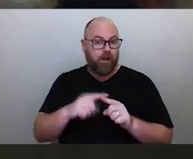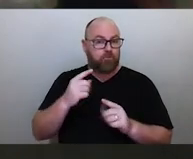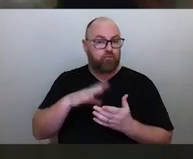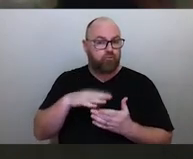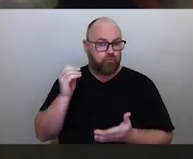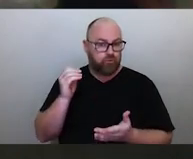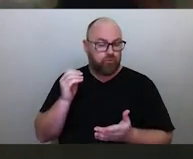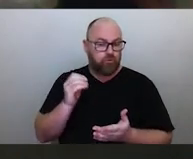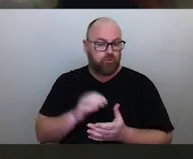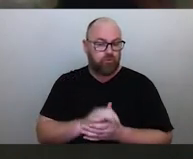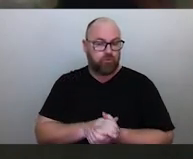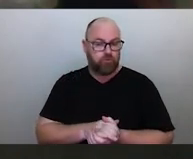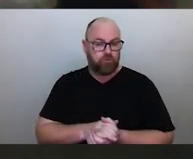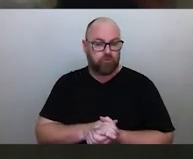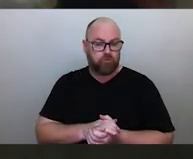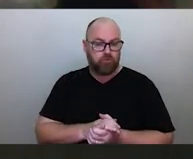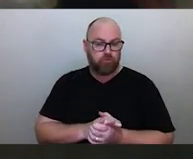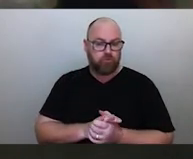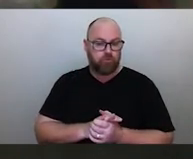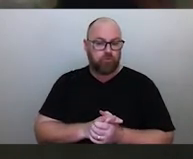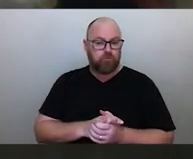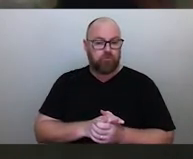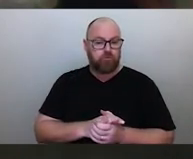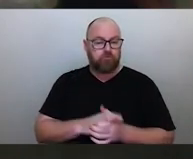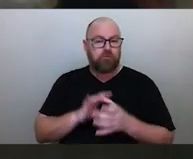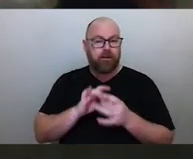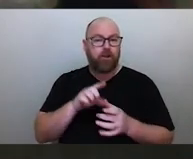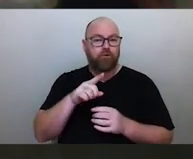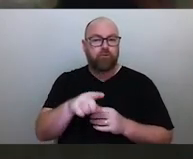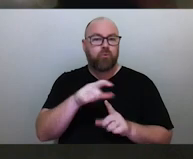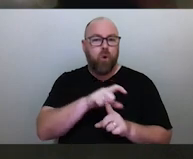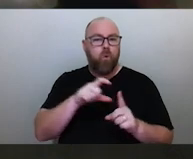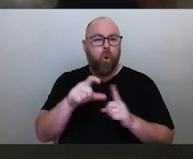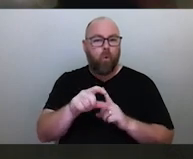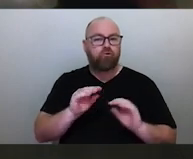in these the cultural teachings and how